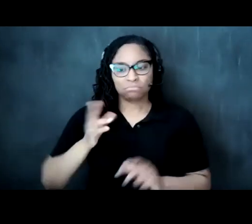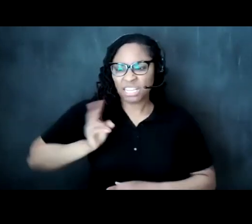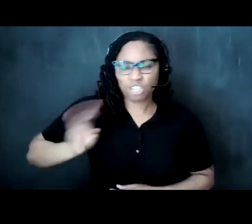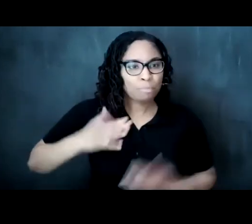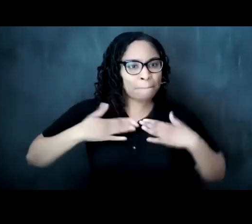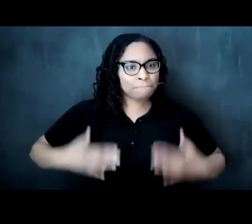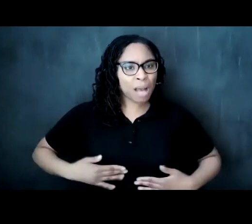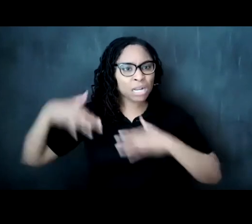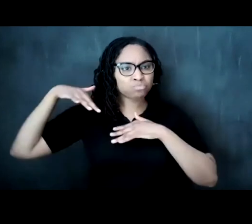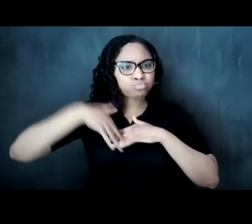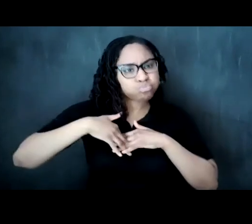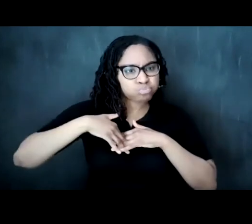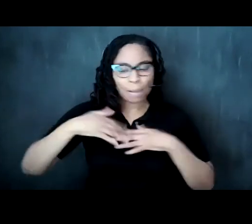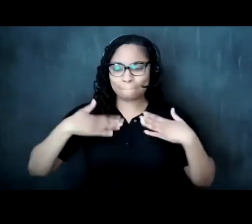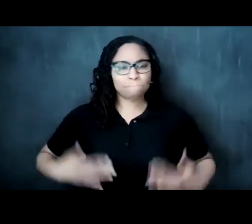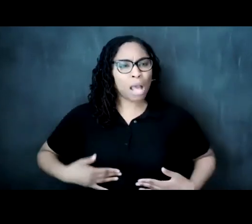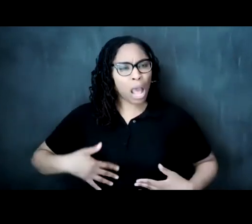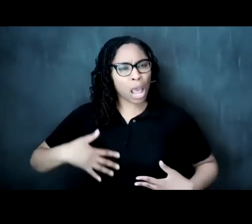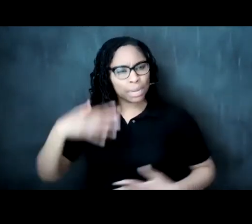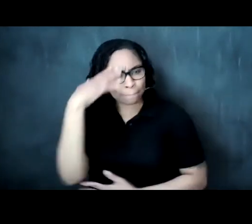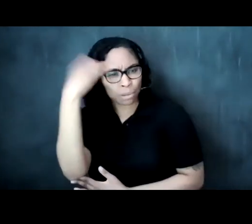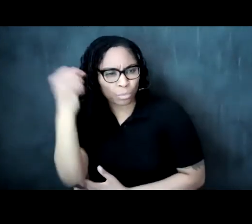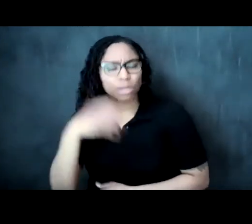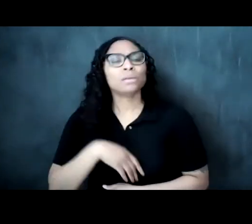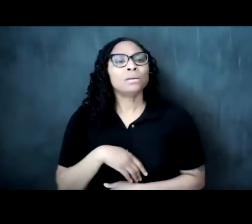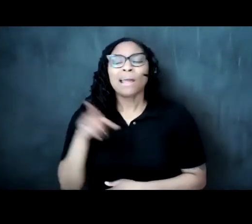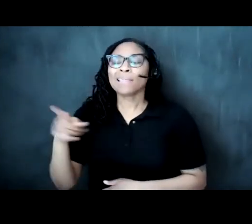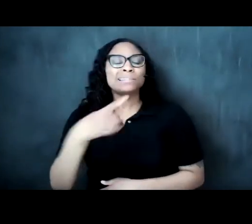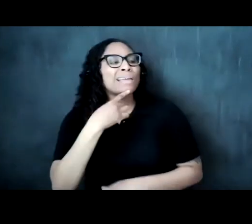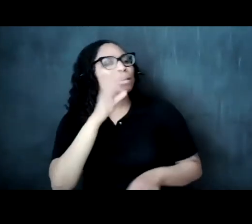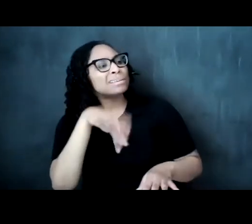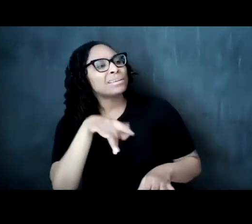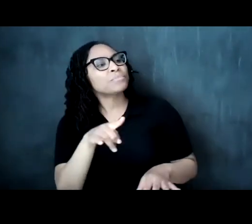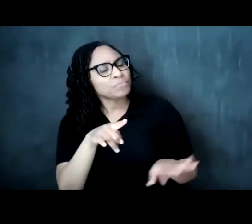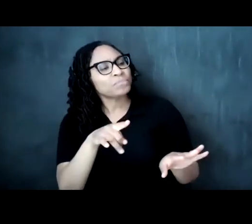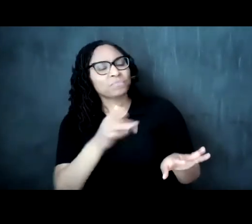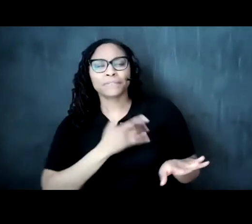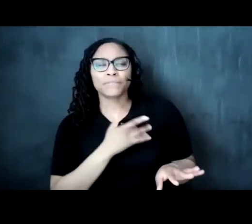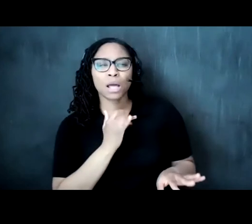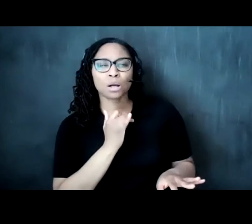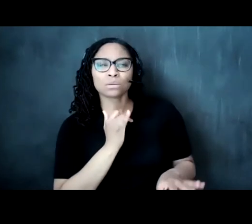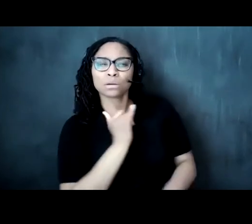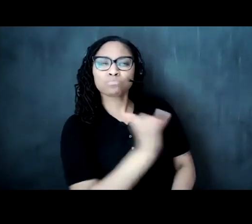my body memory and she said well you know it sounds strikingly akin to west african